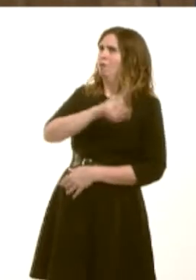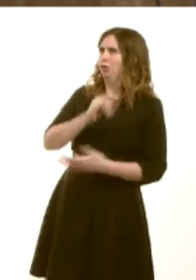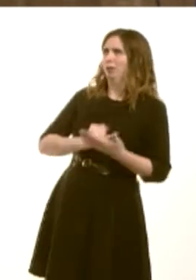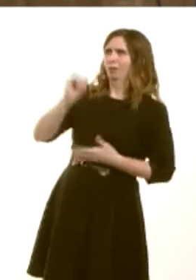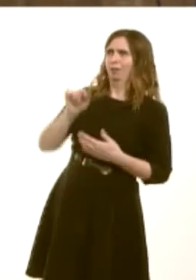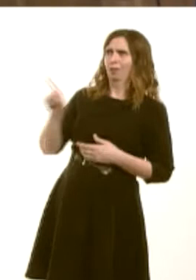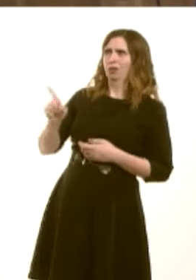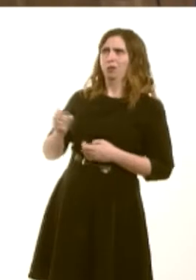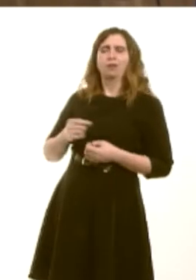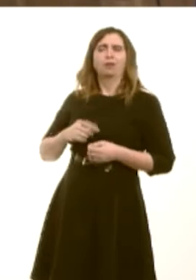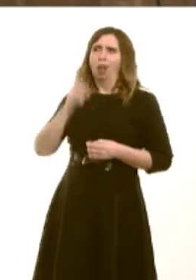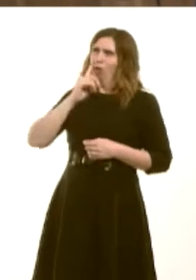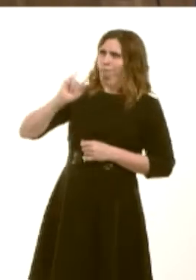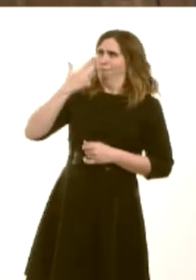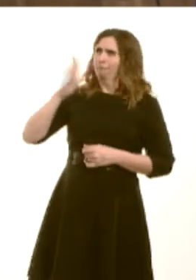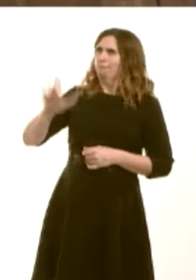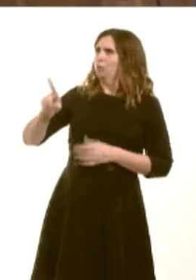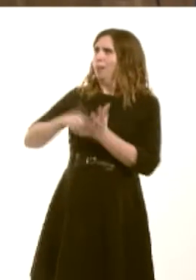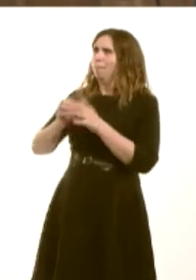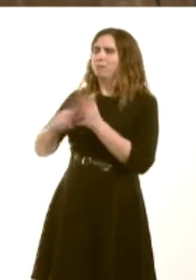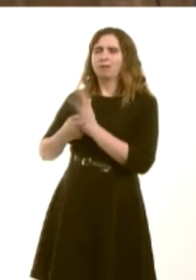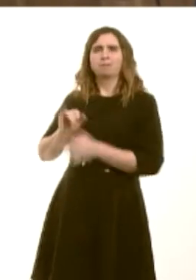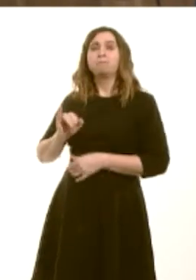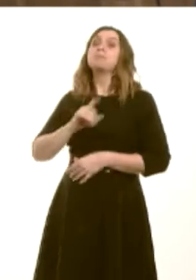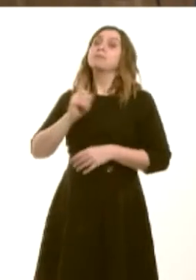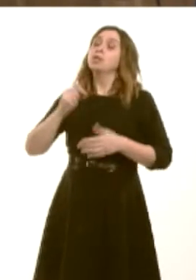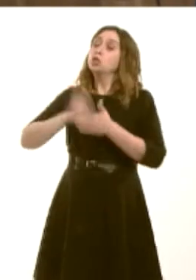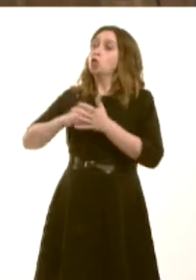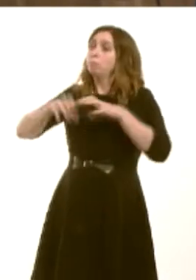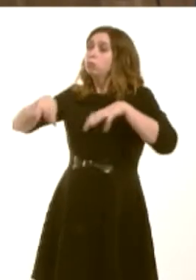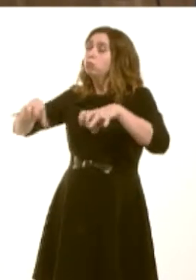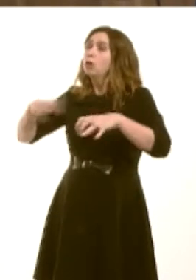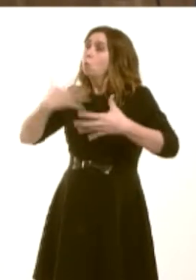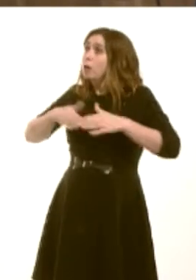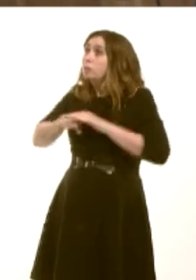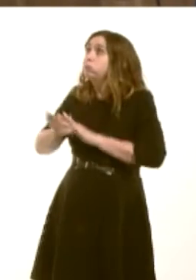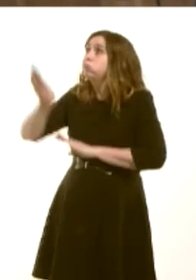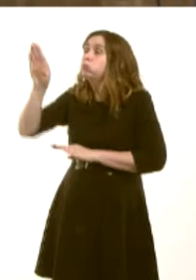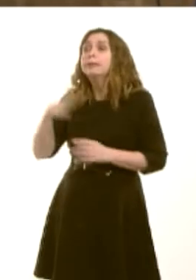But, can I say that, in order for shops to prosper, they need customers? Customers. Now,